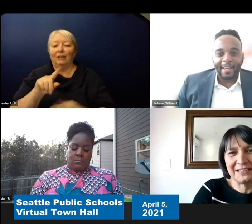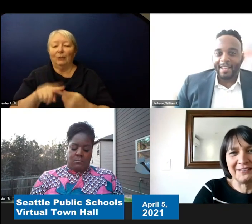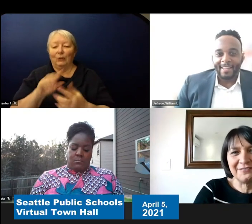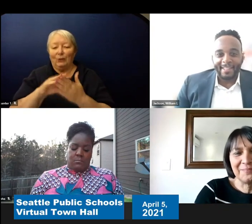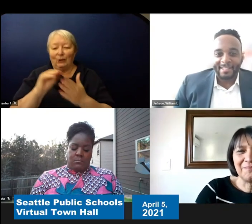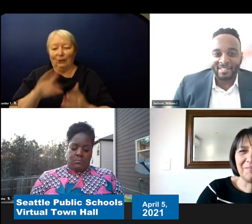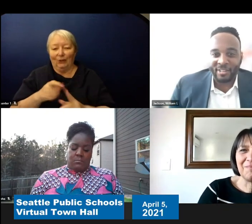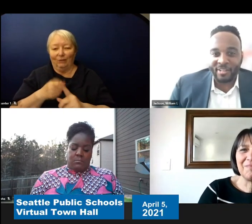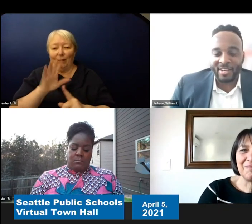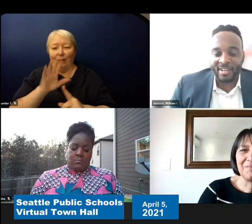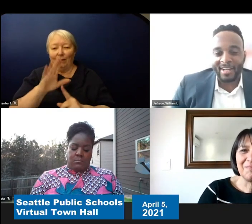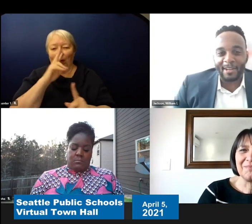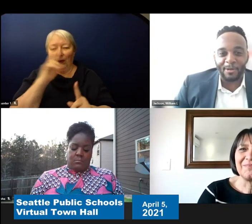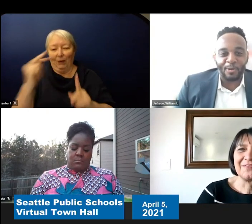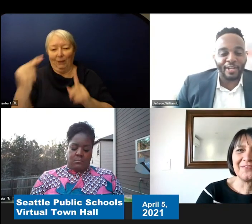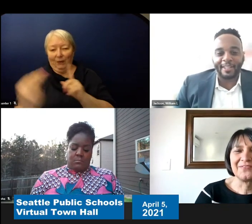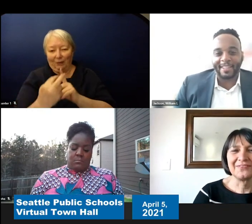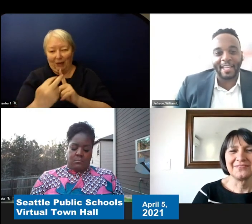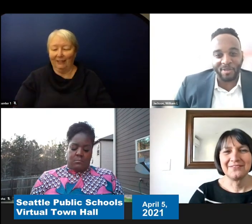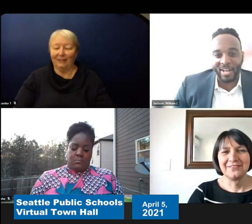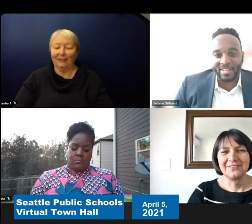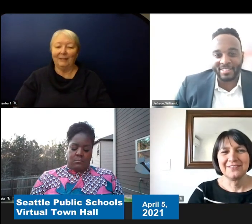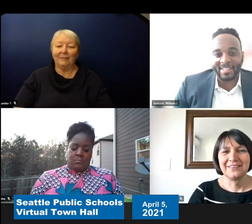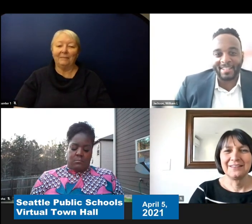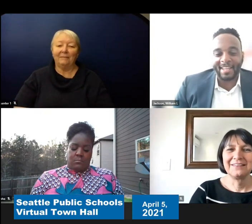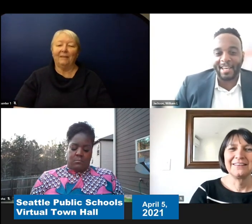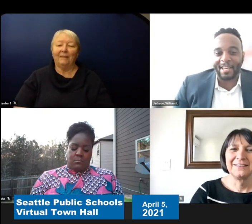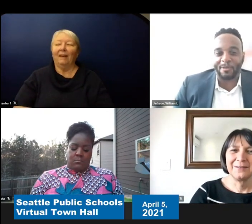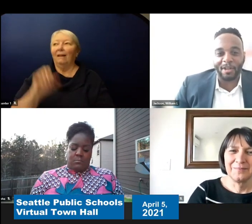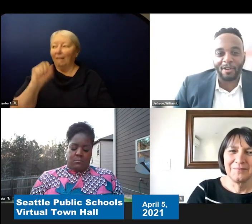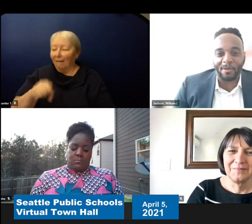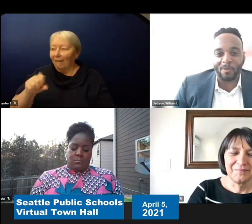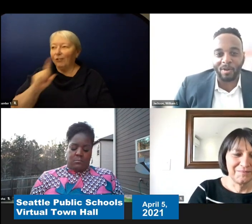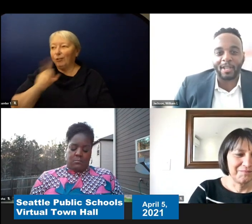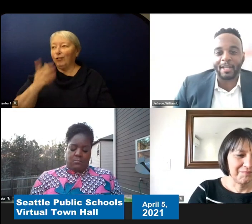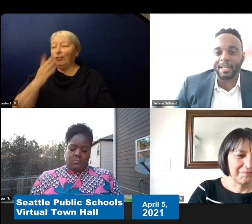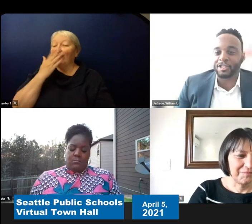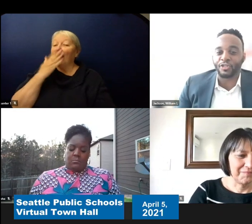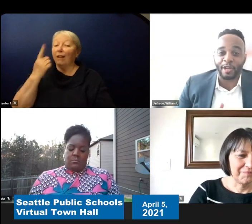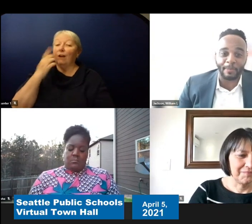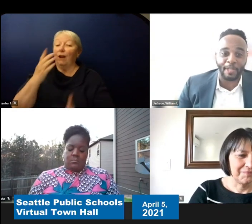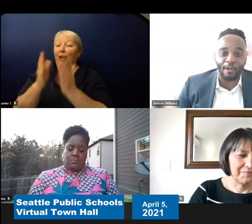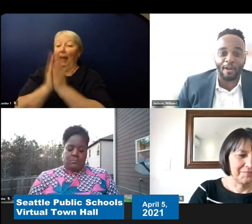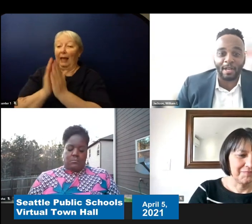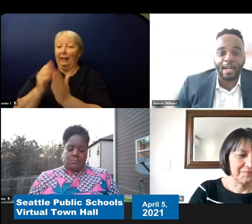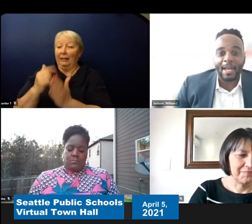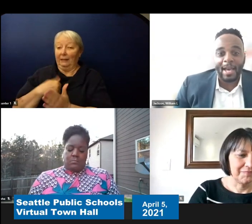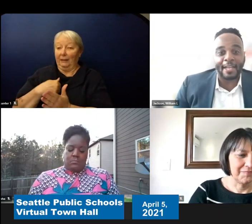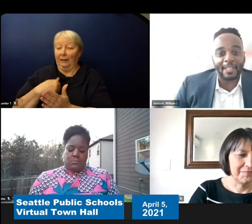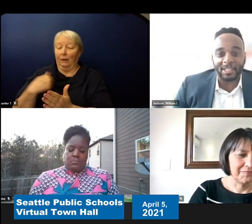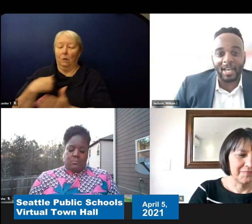Sure. We thanks for asking. And we are working extremely hard as educators